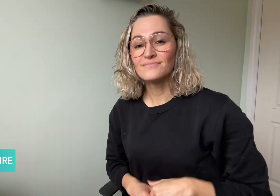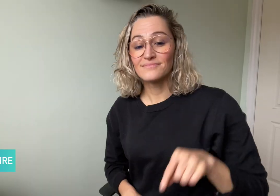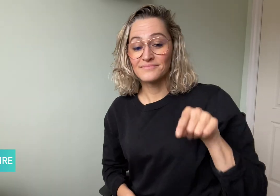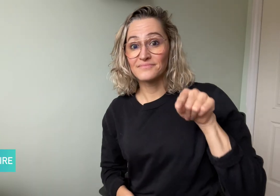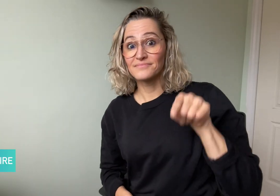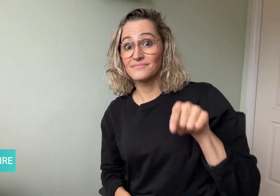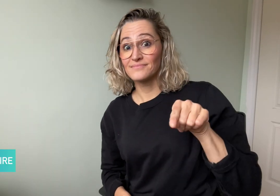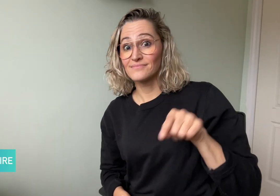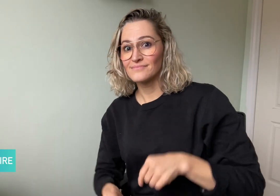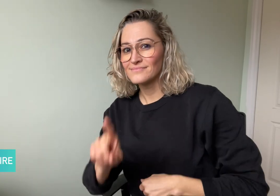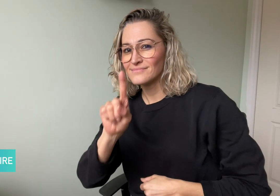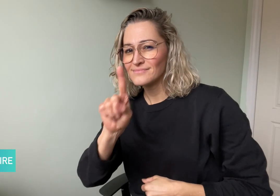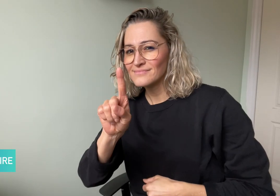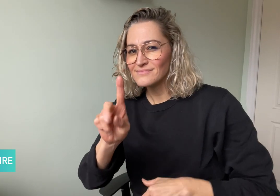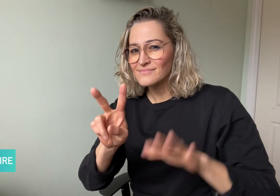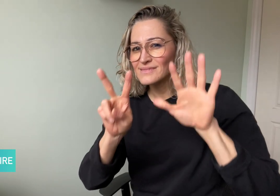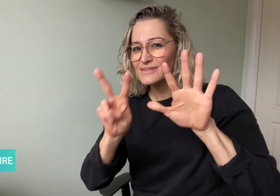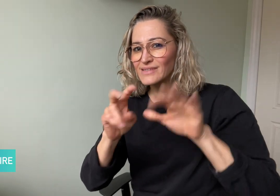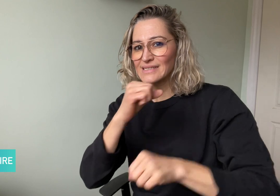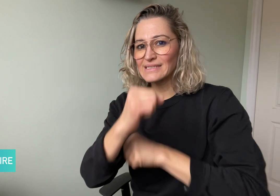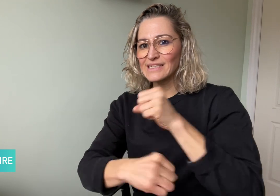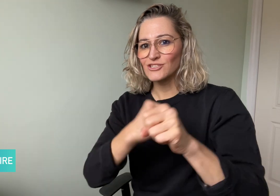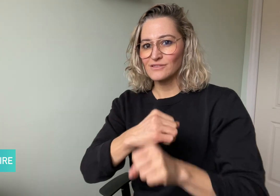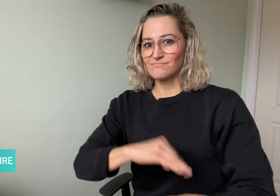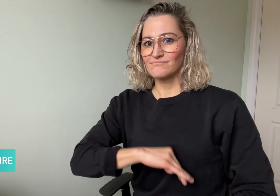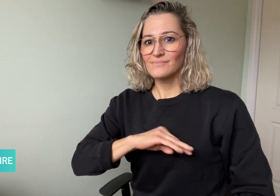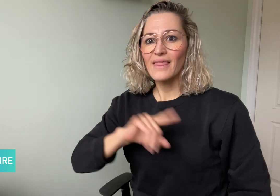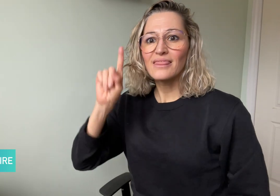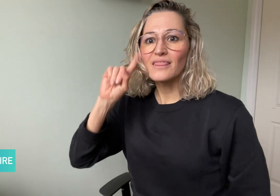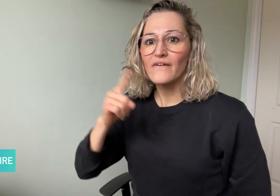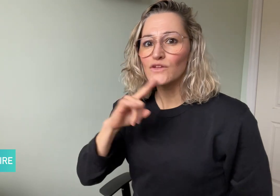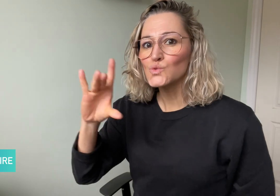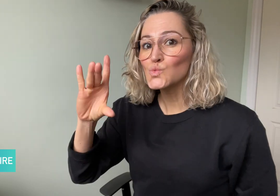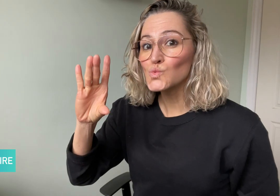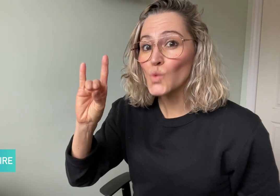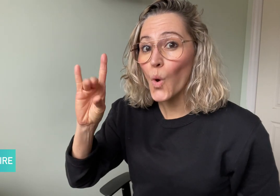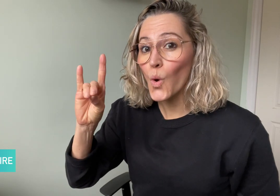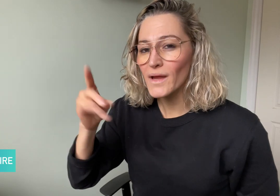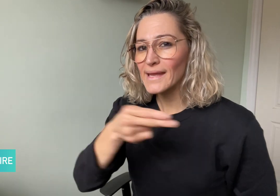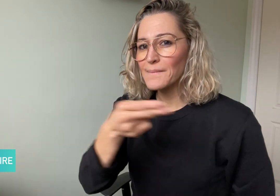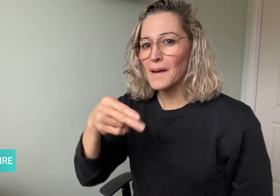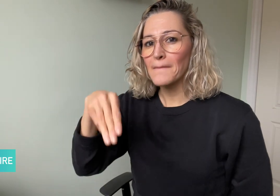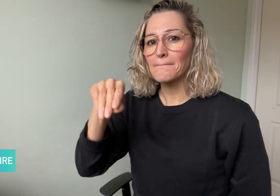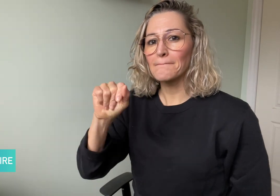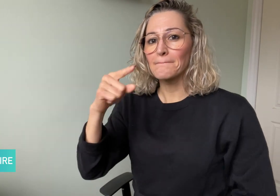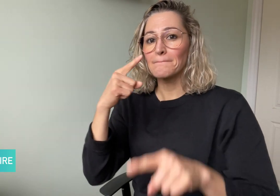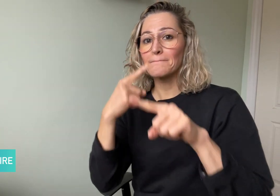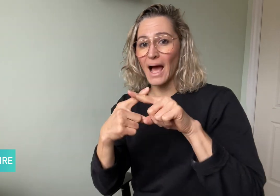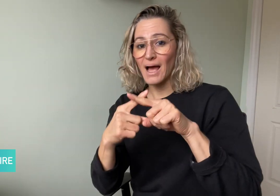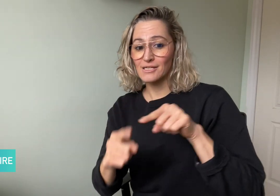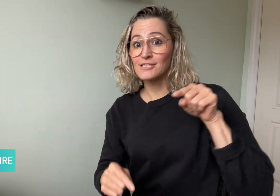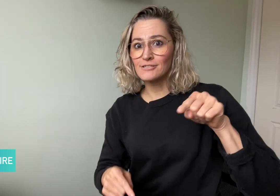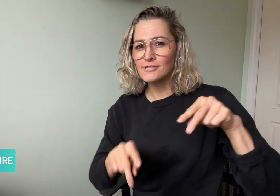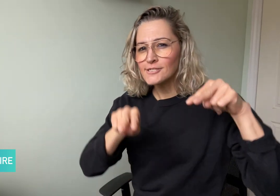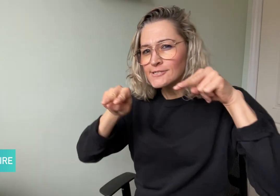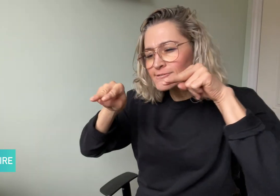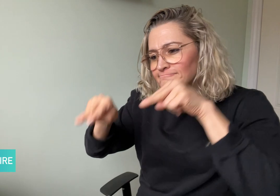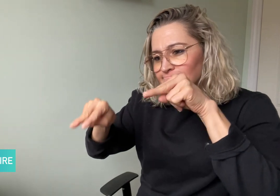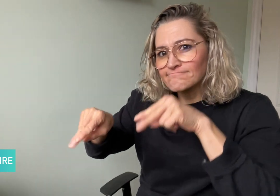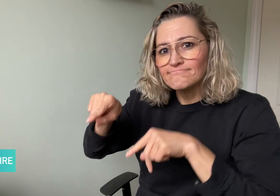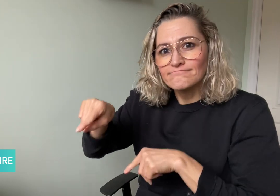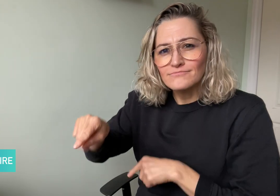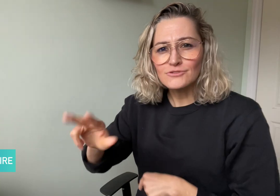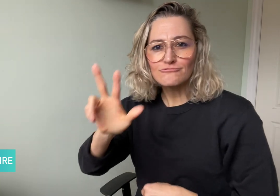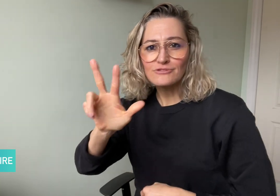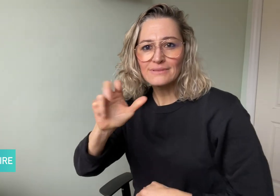A 17-year-old Deaf dog Max, looked after a 3-year old girl,